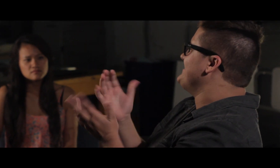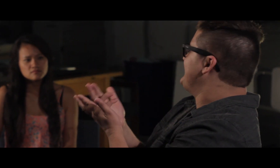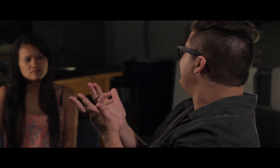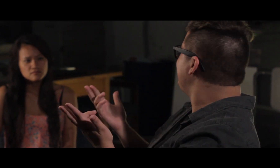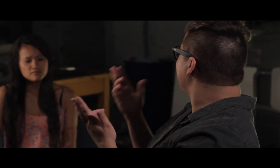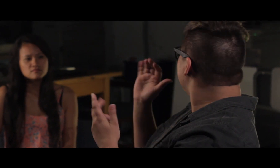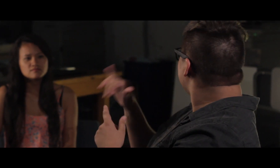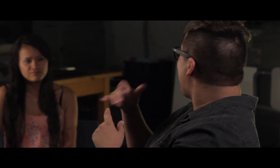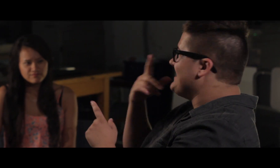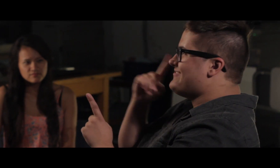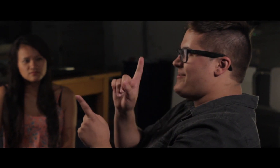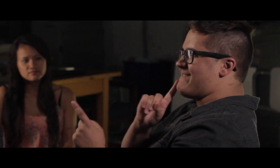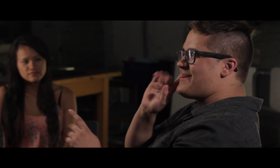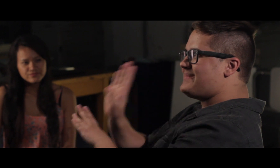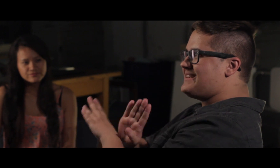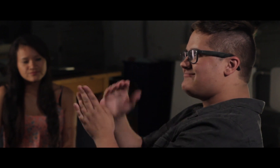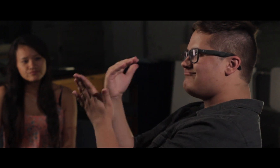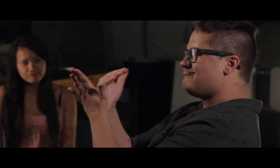resource for Deaf-owned businesses.